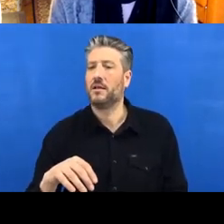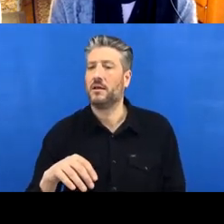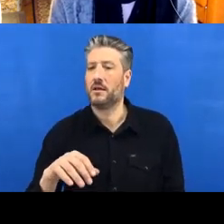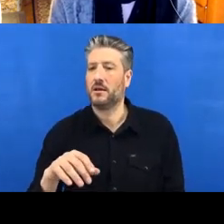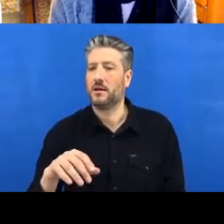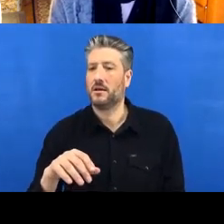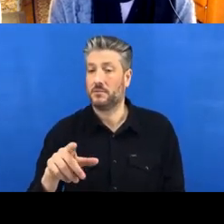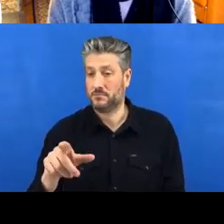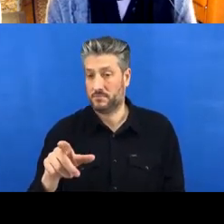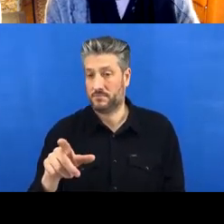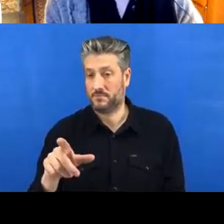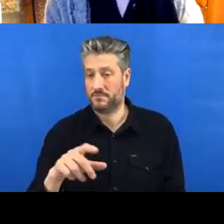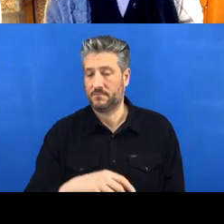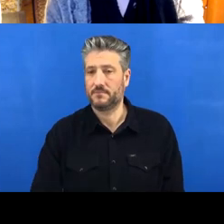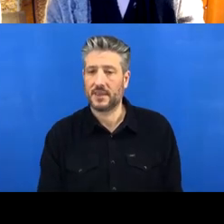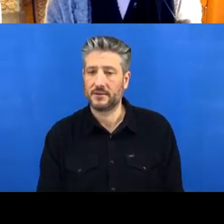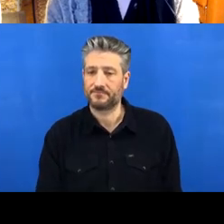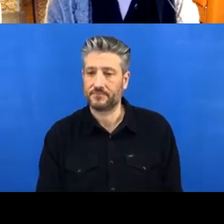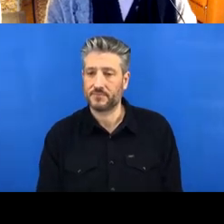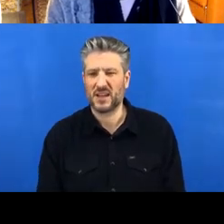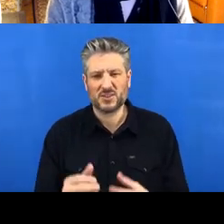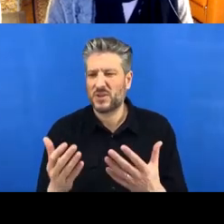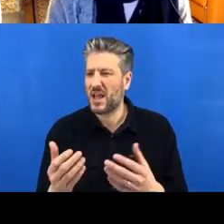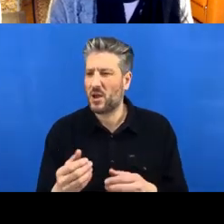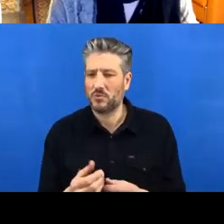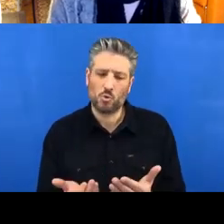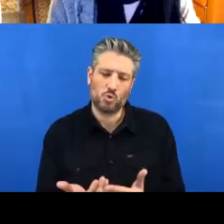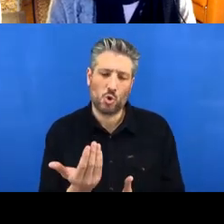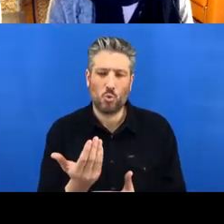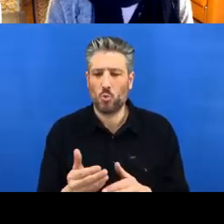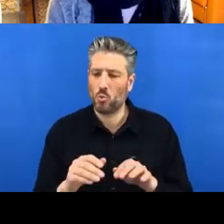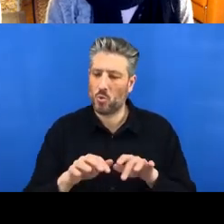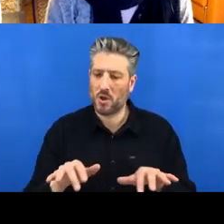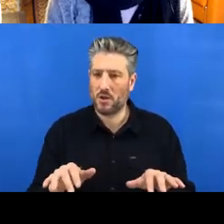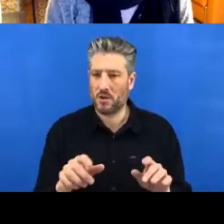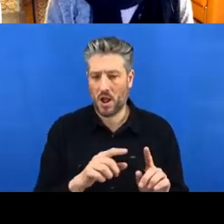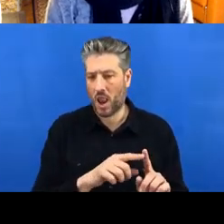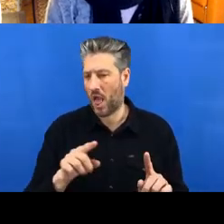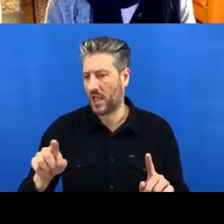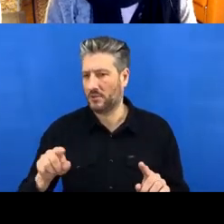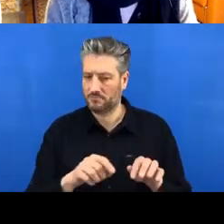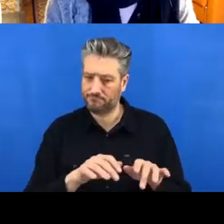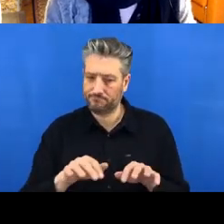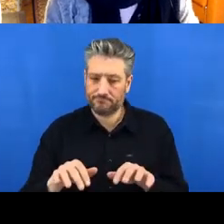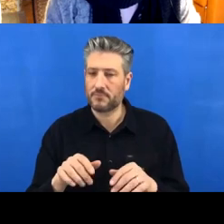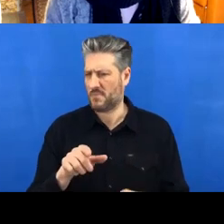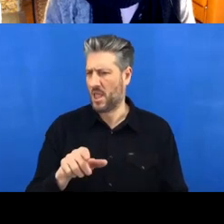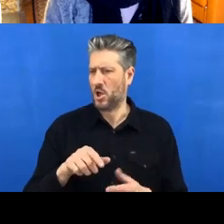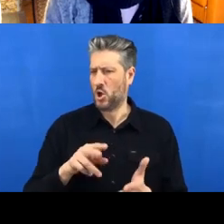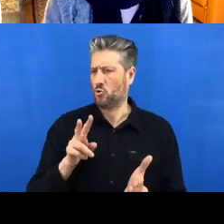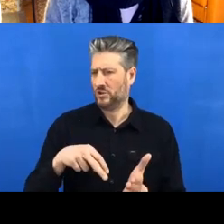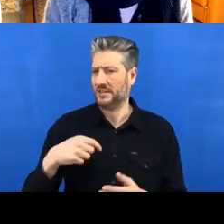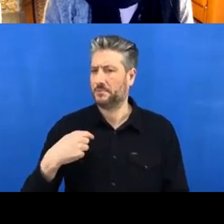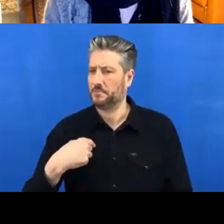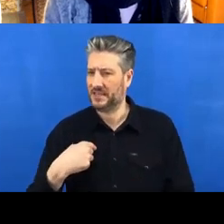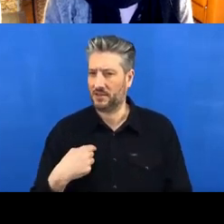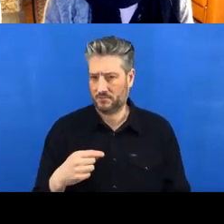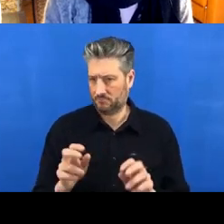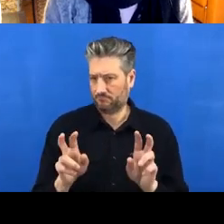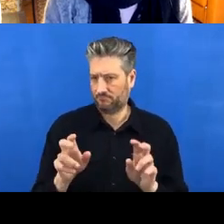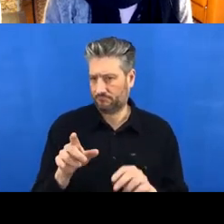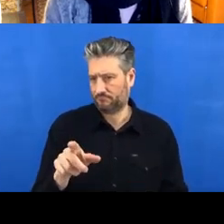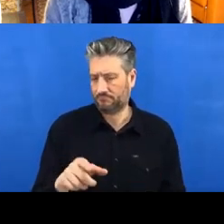So you're just going to add an extra line of text, I guess in the README file.